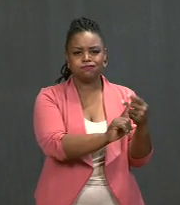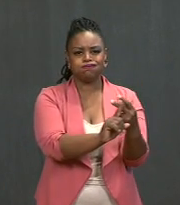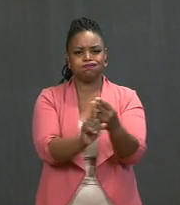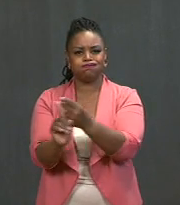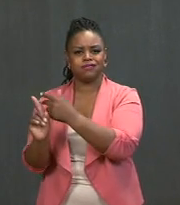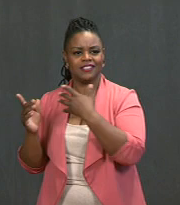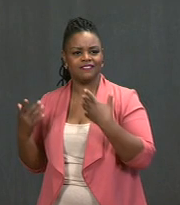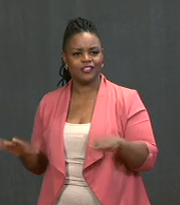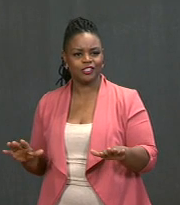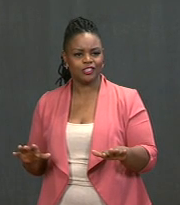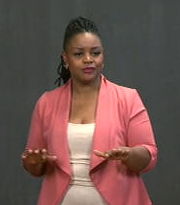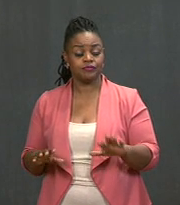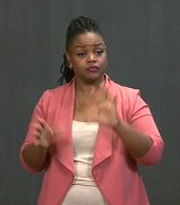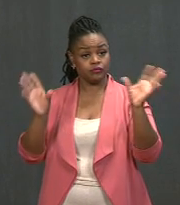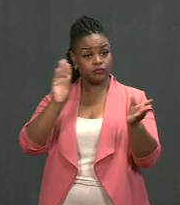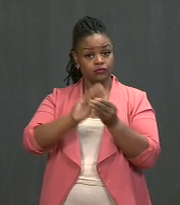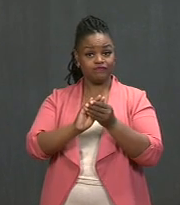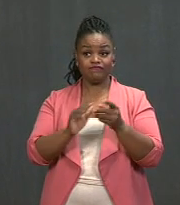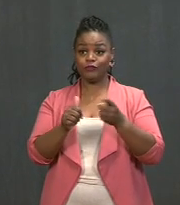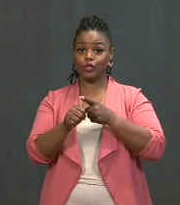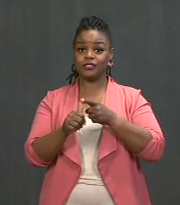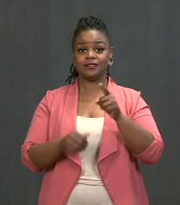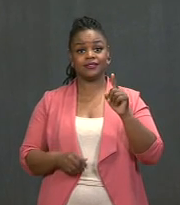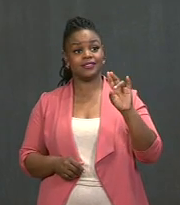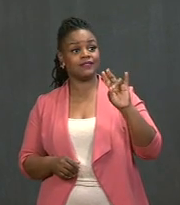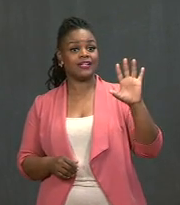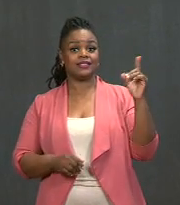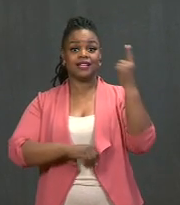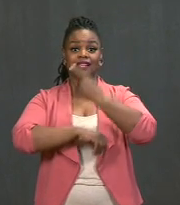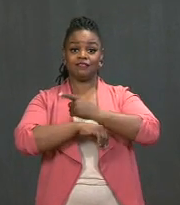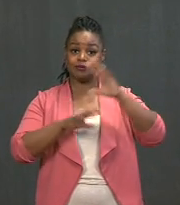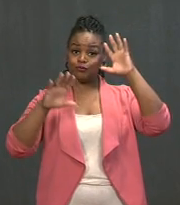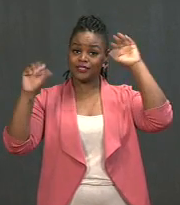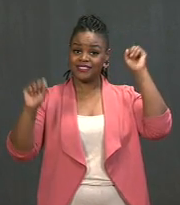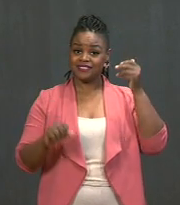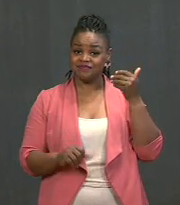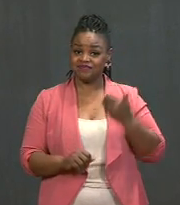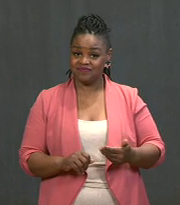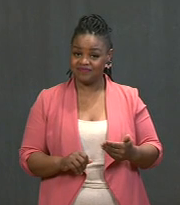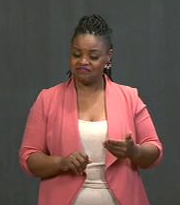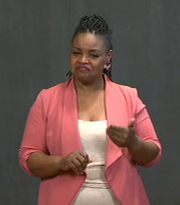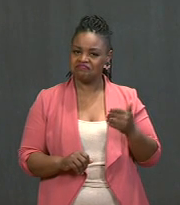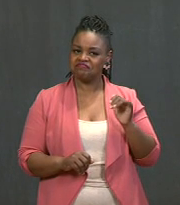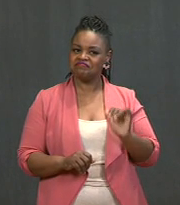the first 75 days my administration, on our way to hitting our goal of 200 million shots